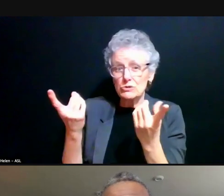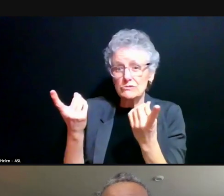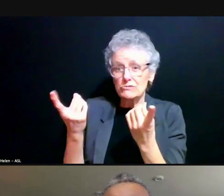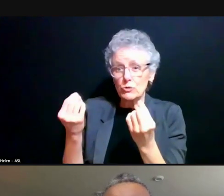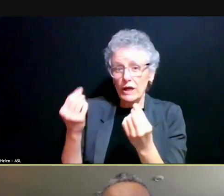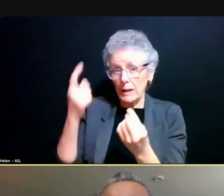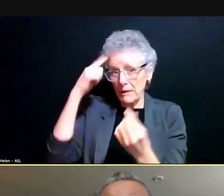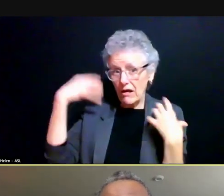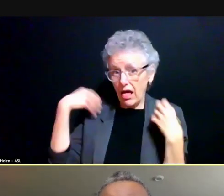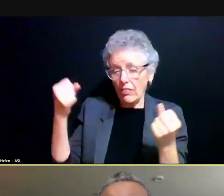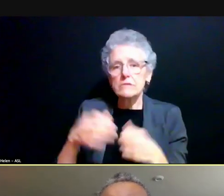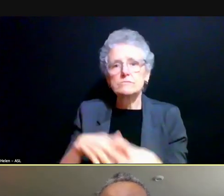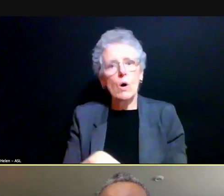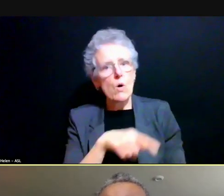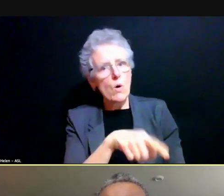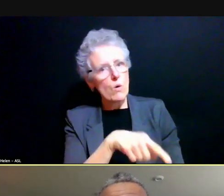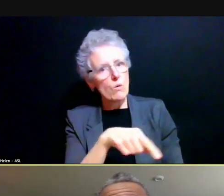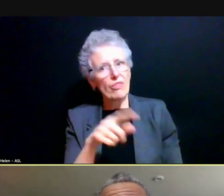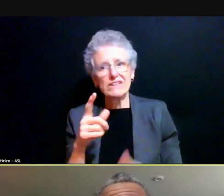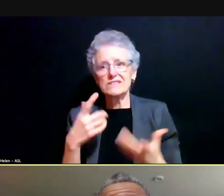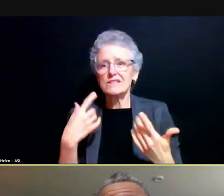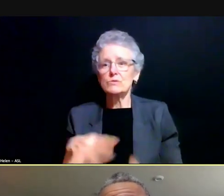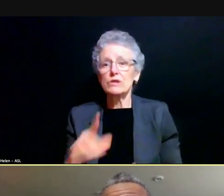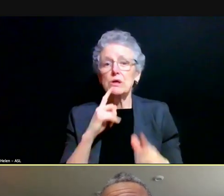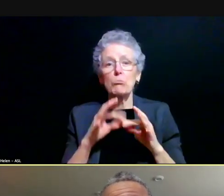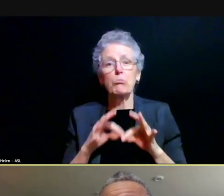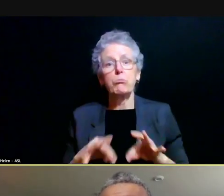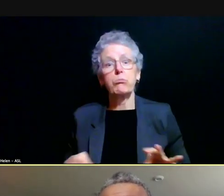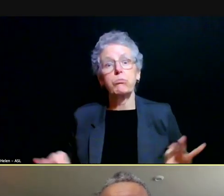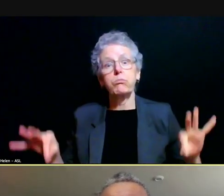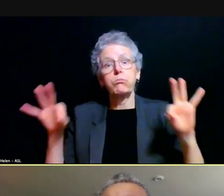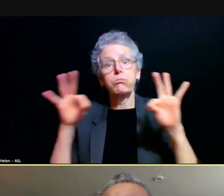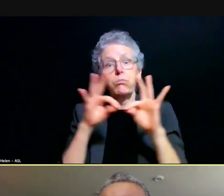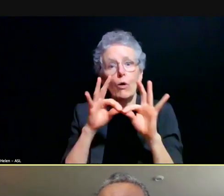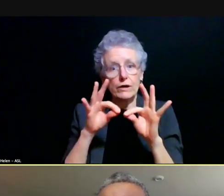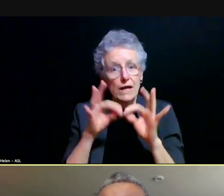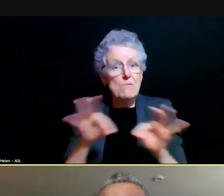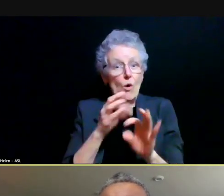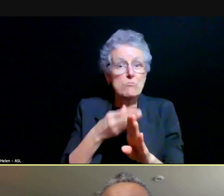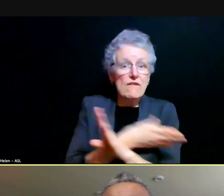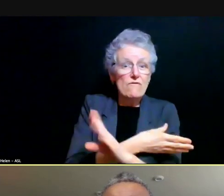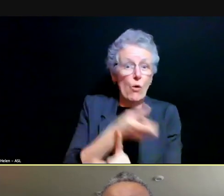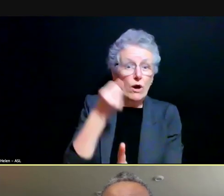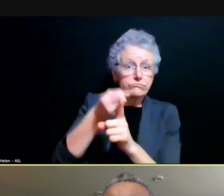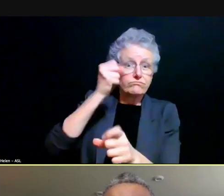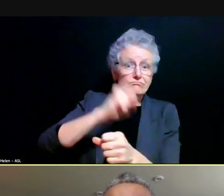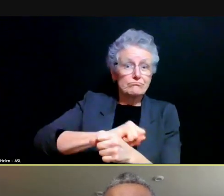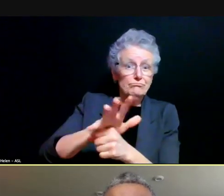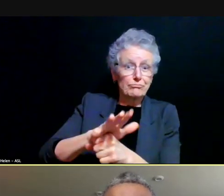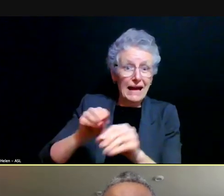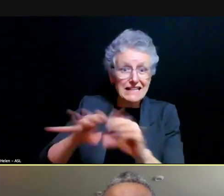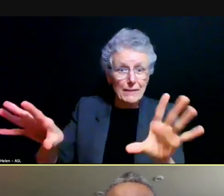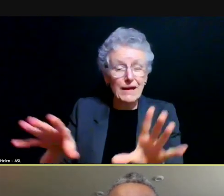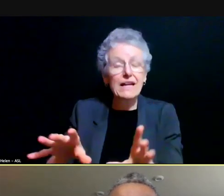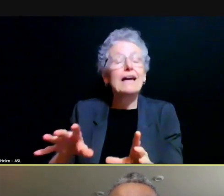[Martino] So this is an incredibly important it was important before the pandemic and the pandemic is only heightened the importance